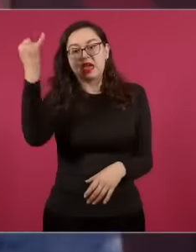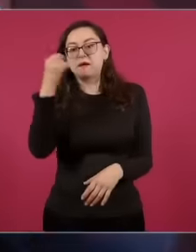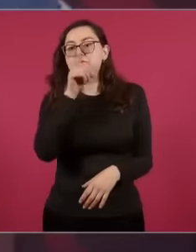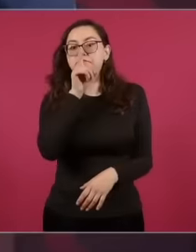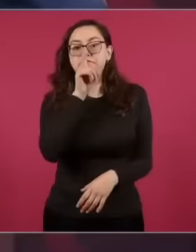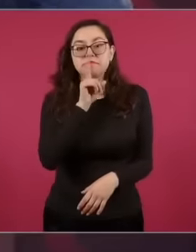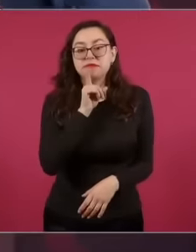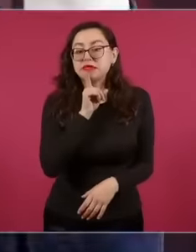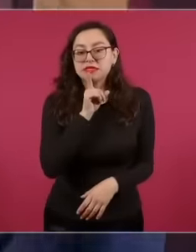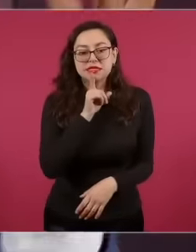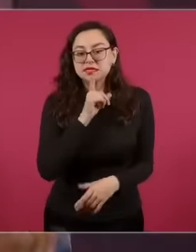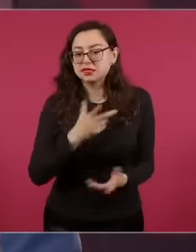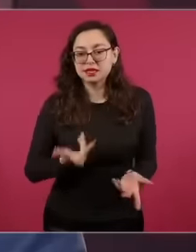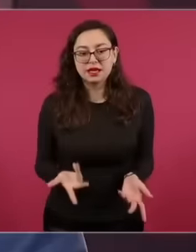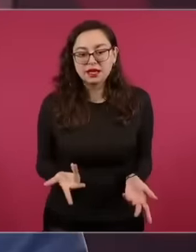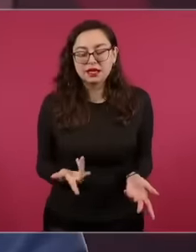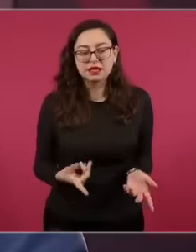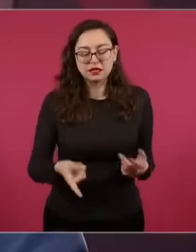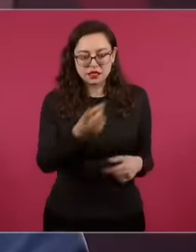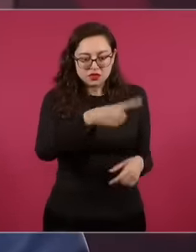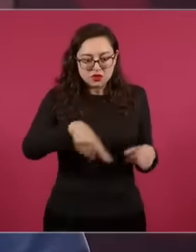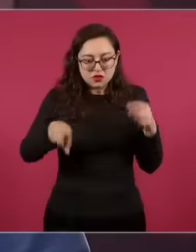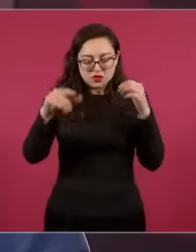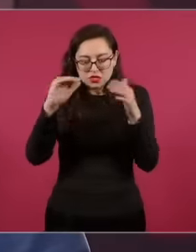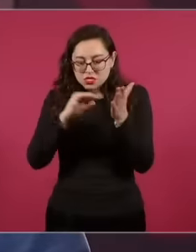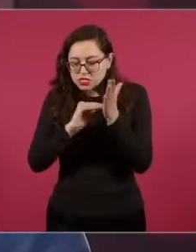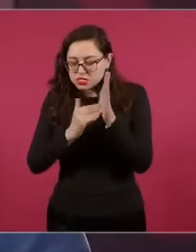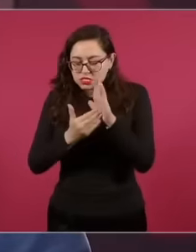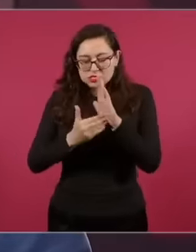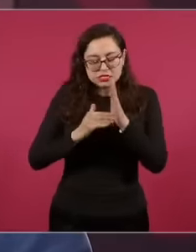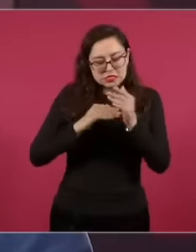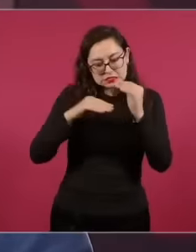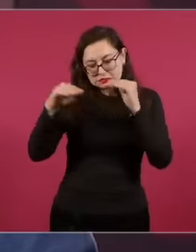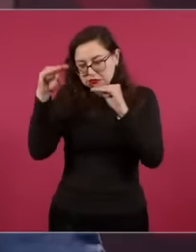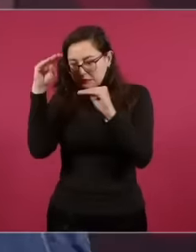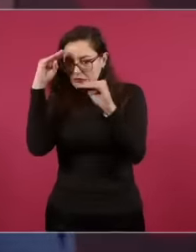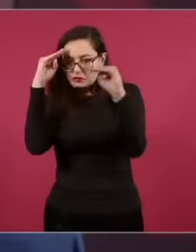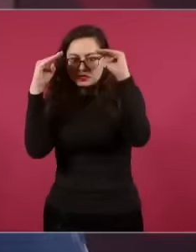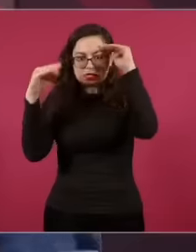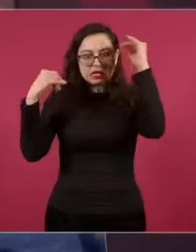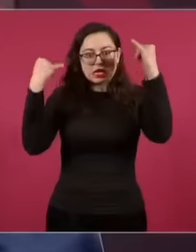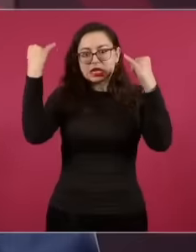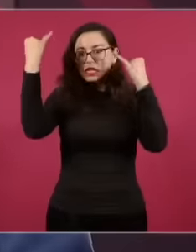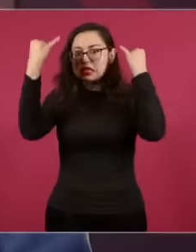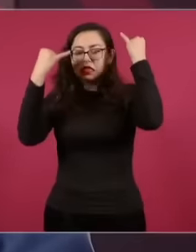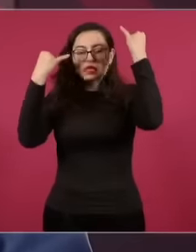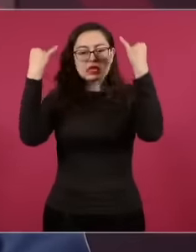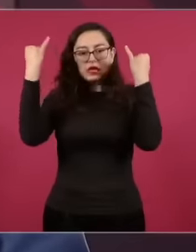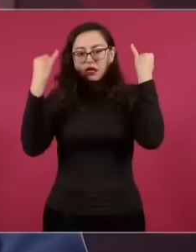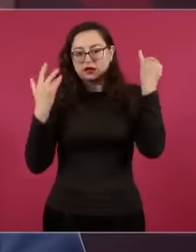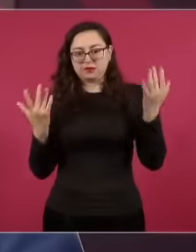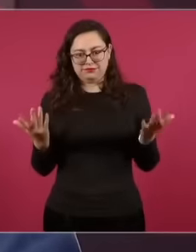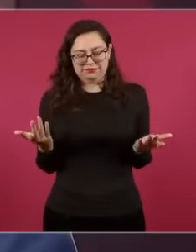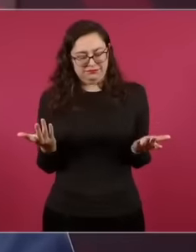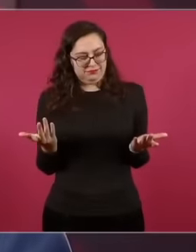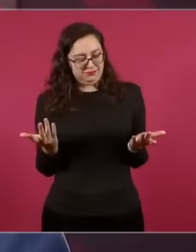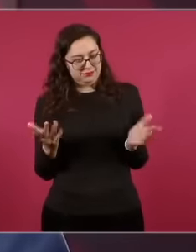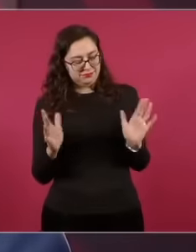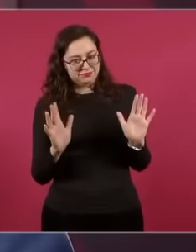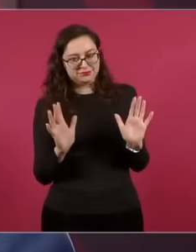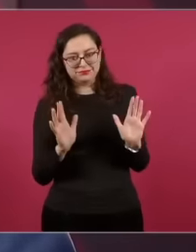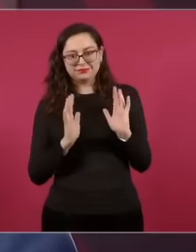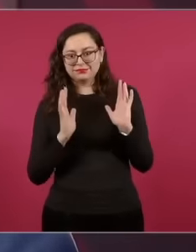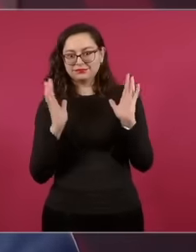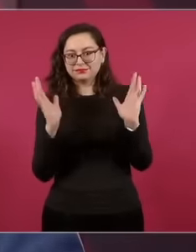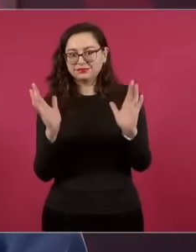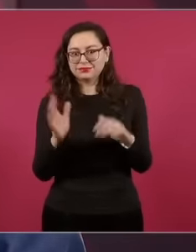invention to the extent that they want to violate the